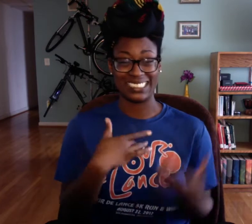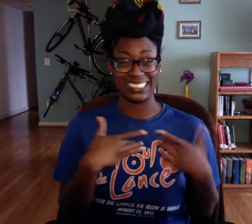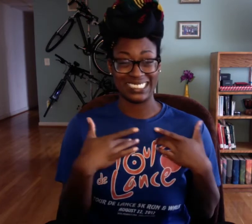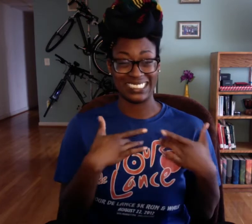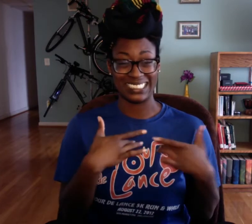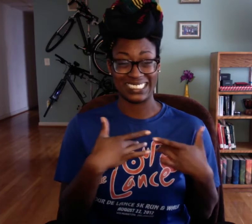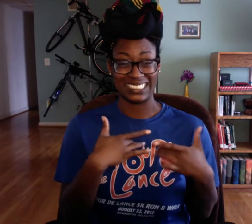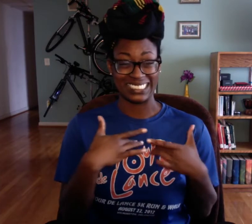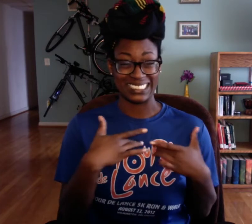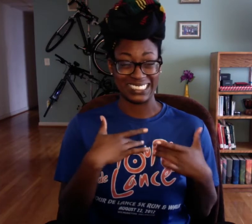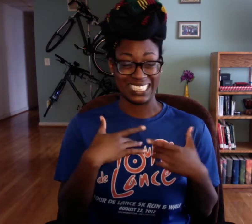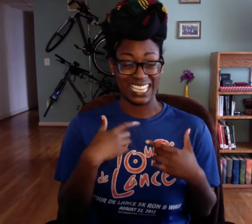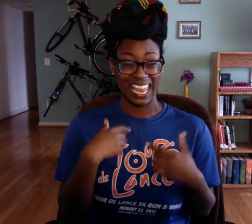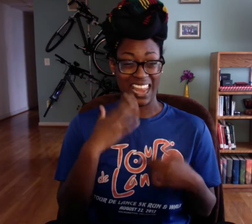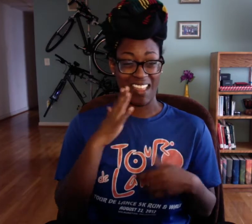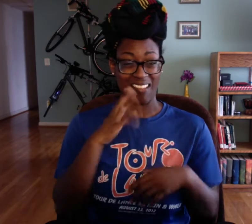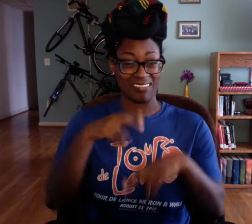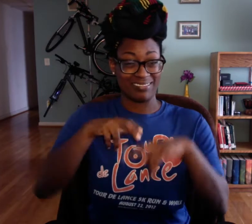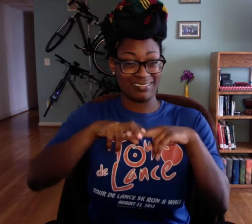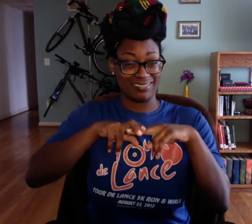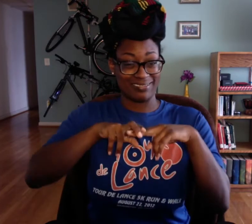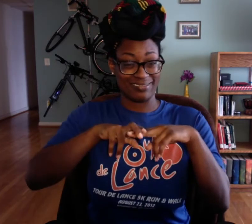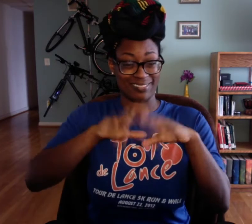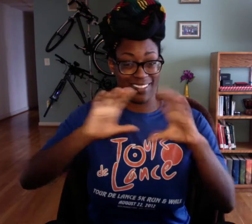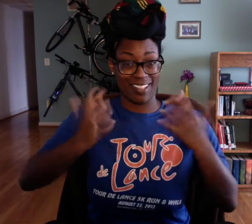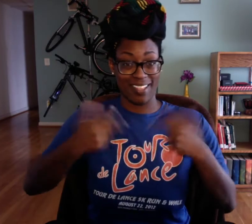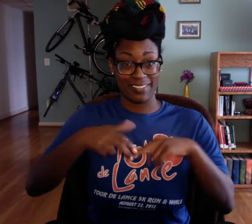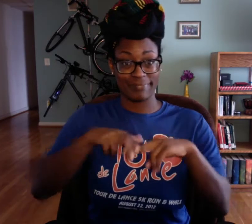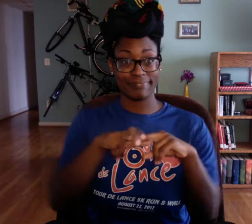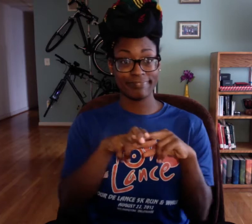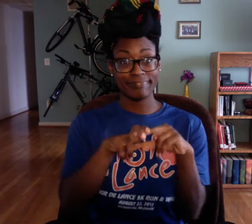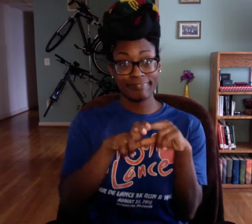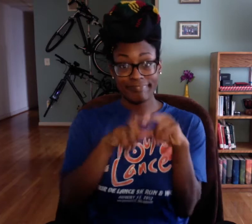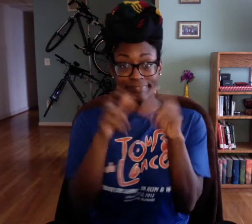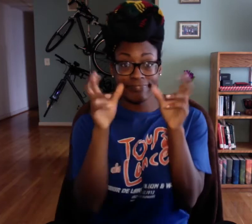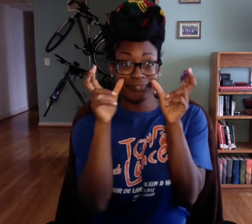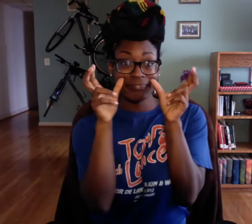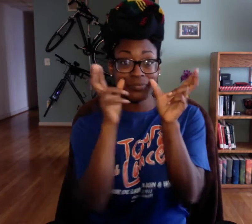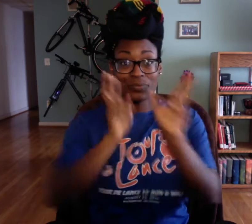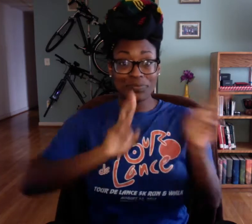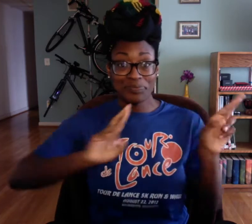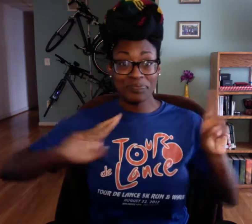Before I got into the program I was a little nervous, a little concerned that I'd be in